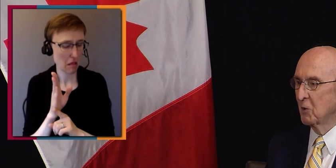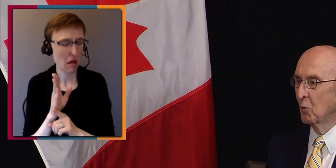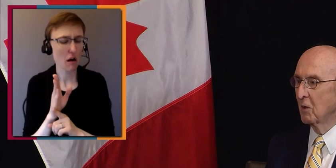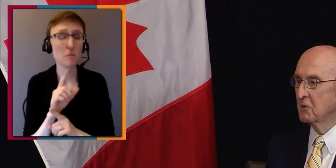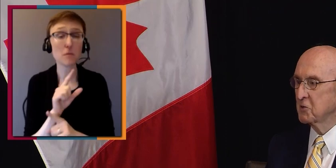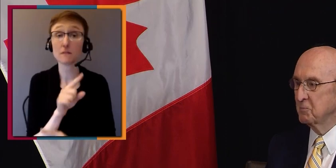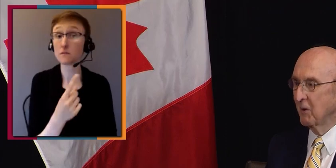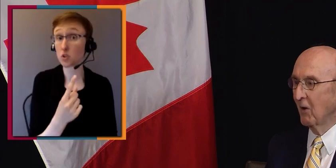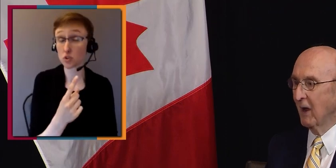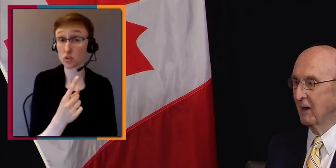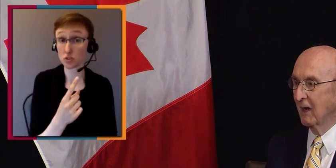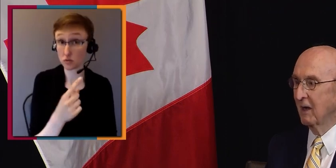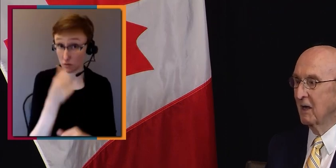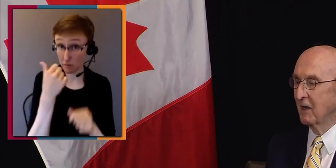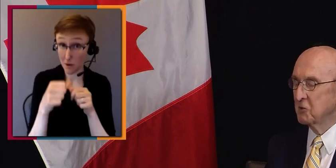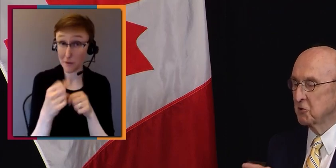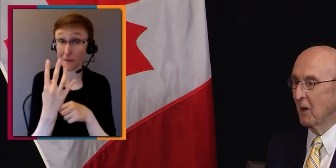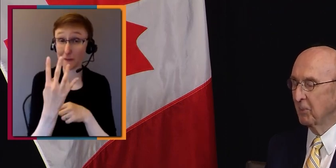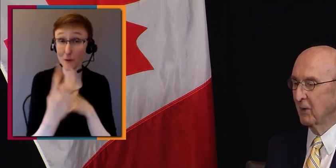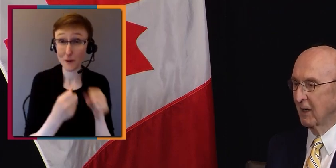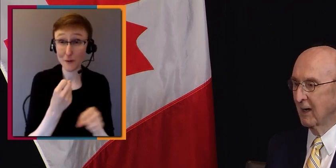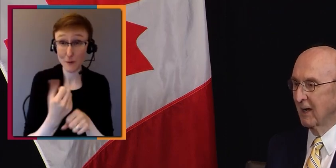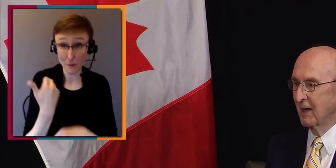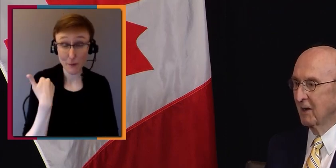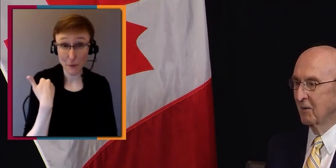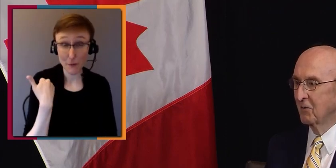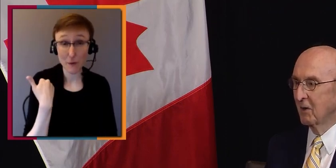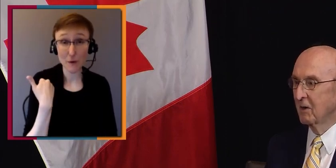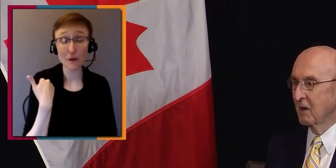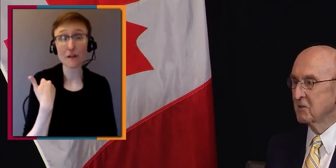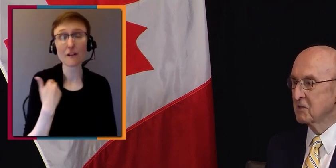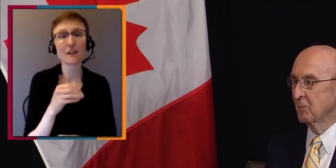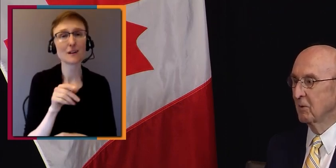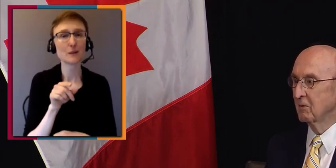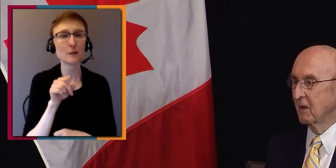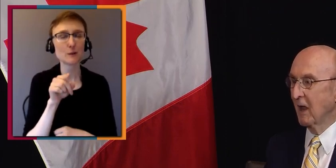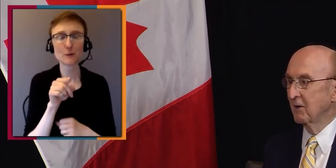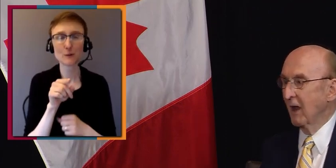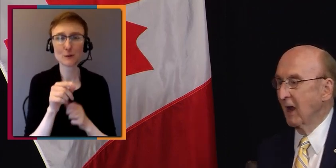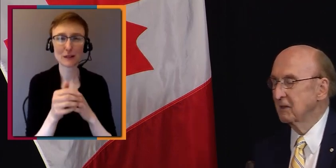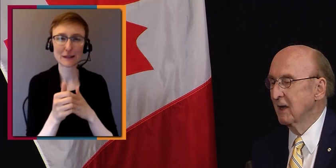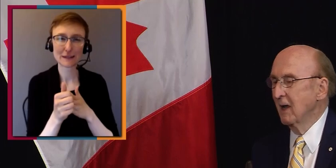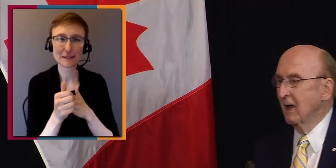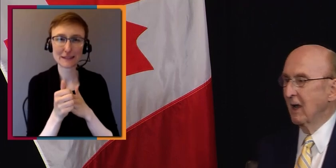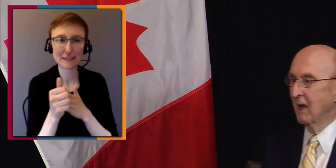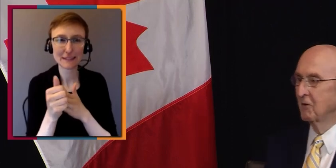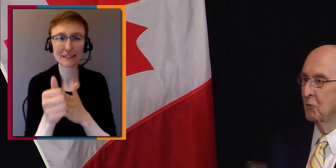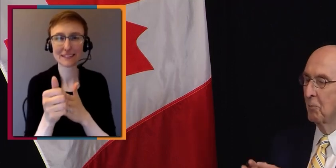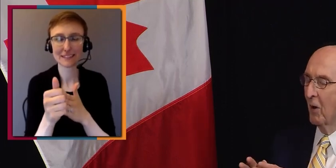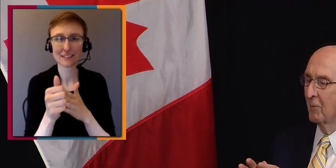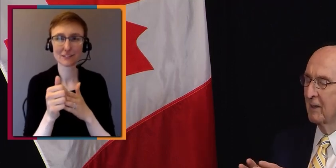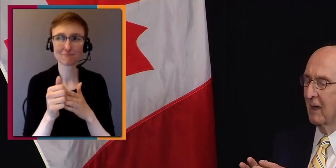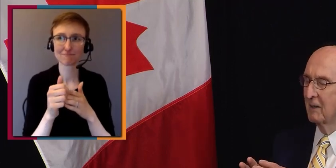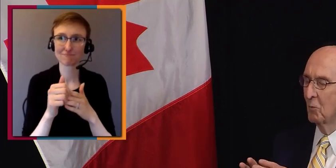you were spearheading and shepherding the Accessible Canada Act through parliament,